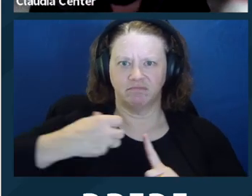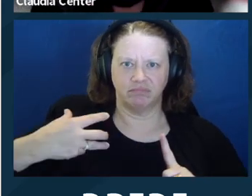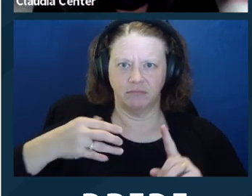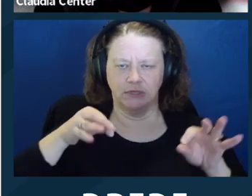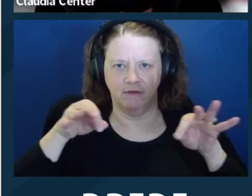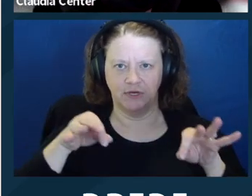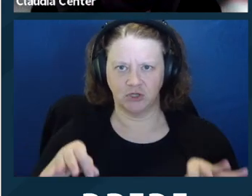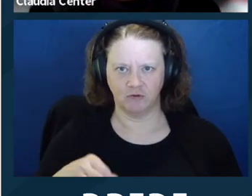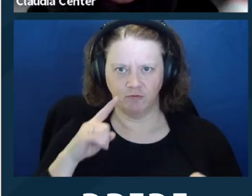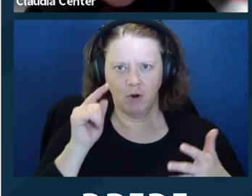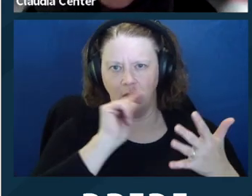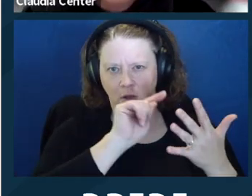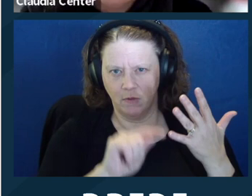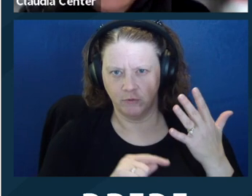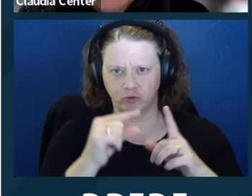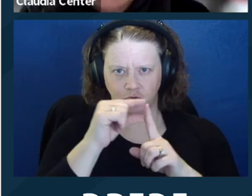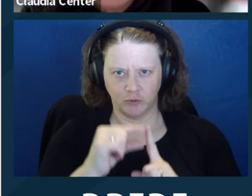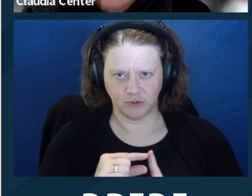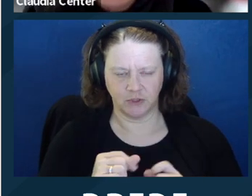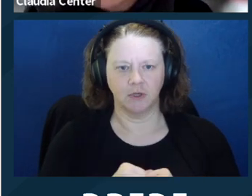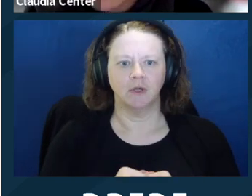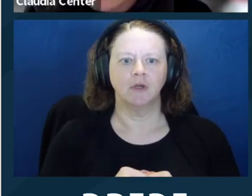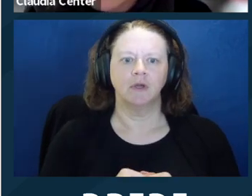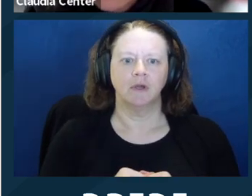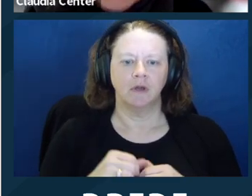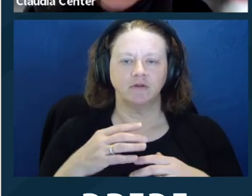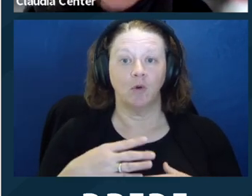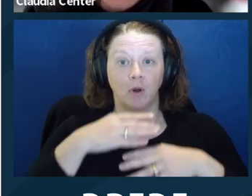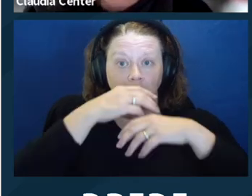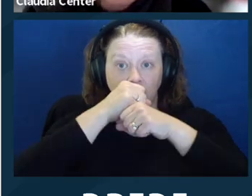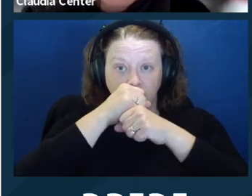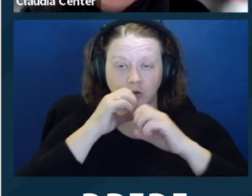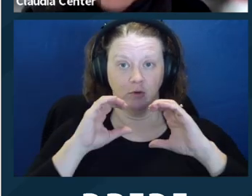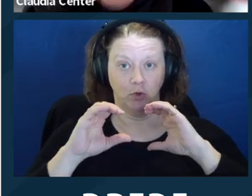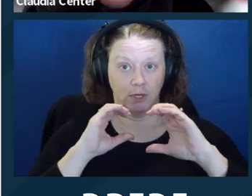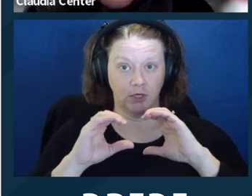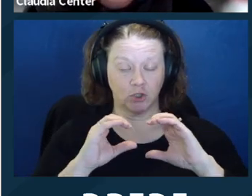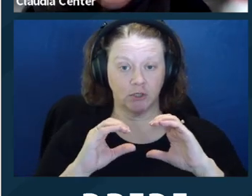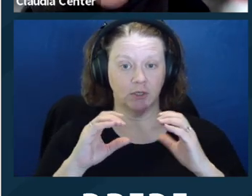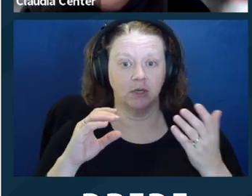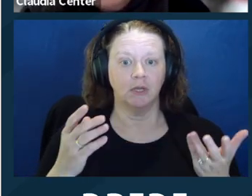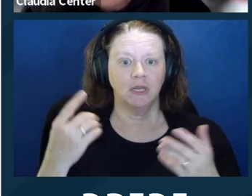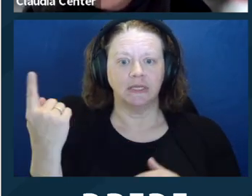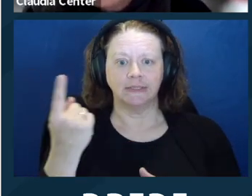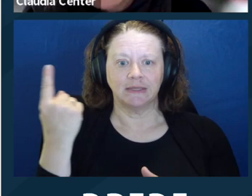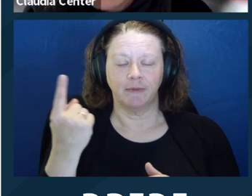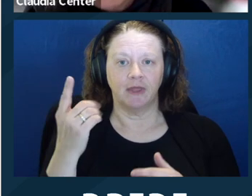is something that is transmitted between the client and the lawyer, within that relationship,